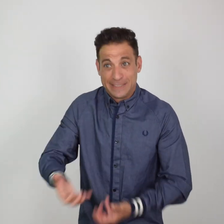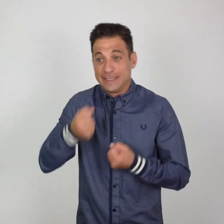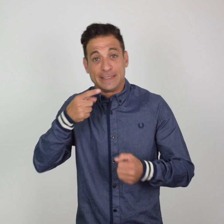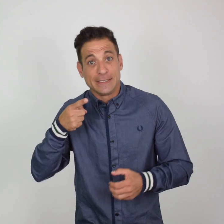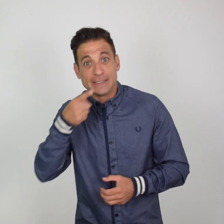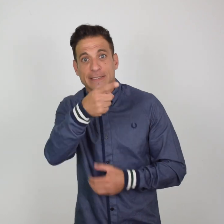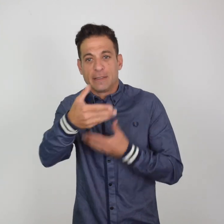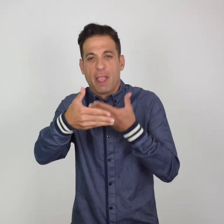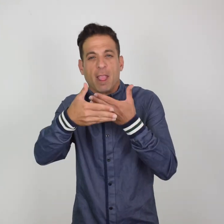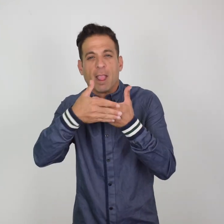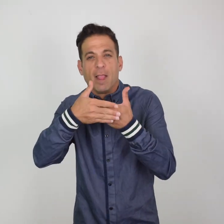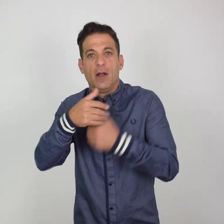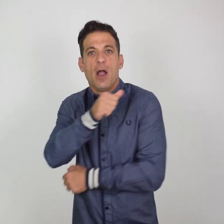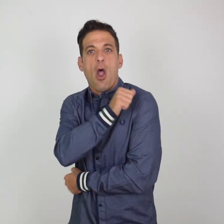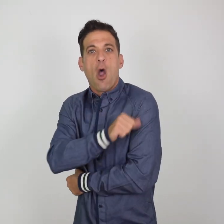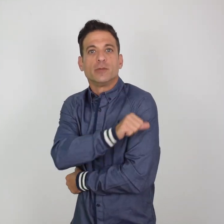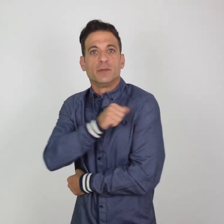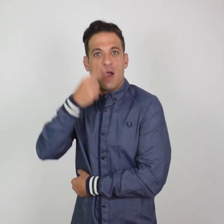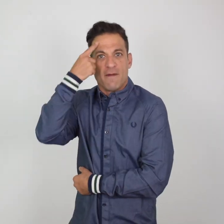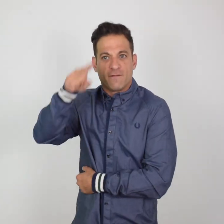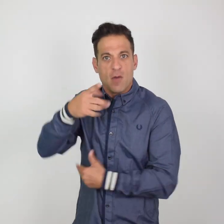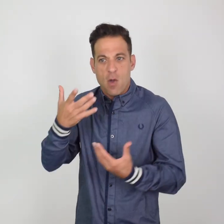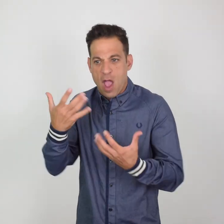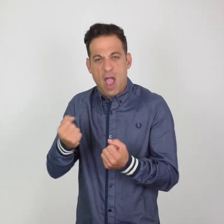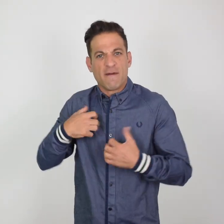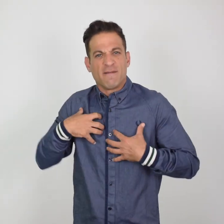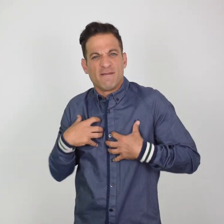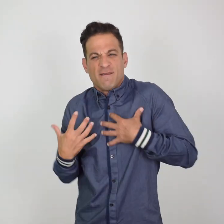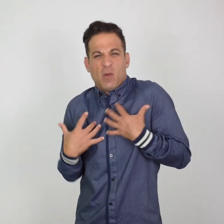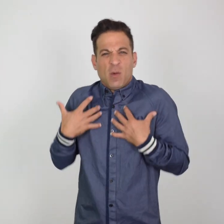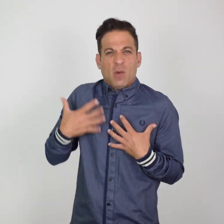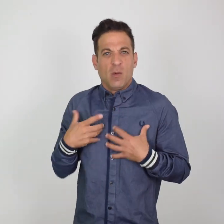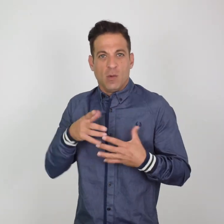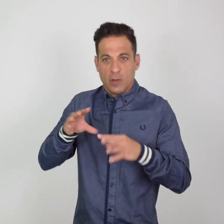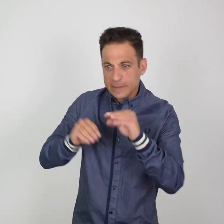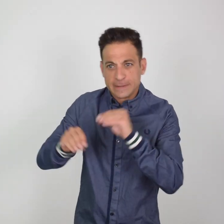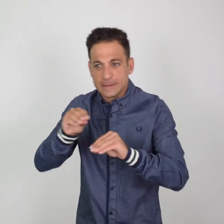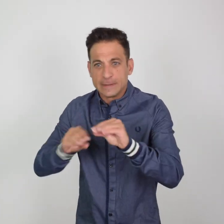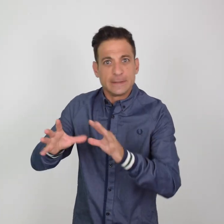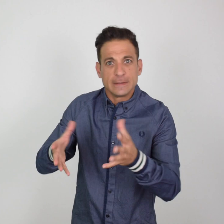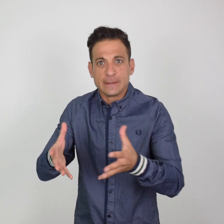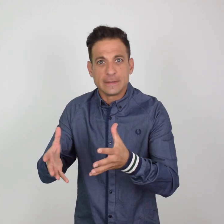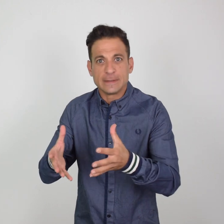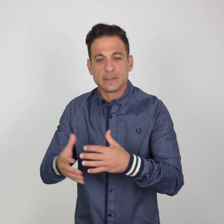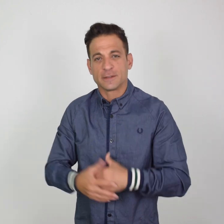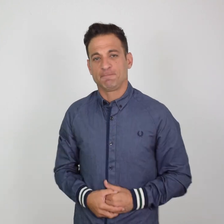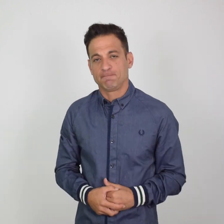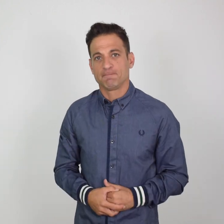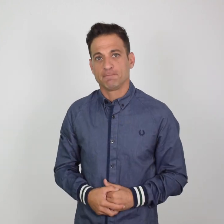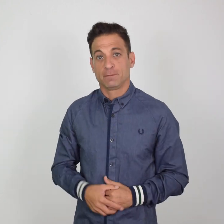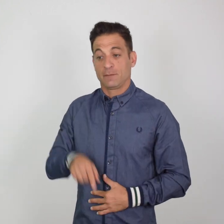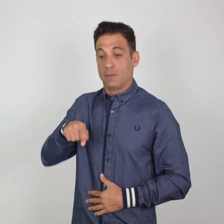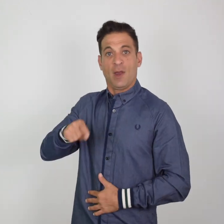for his injuries. In the lawsuit, the couple say the officers